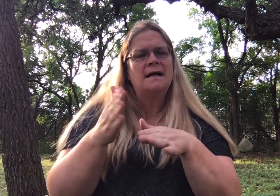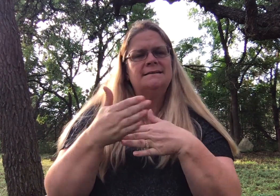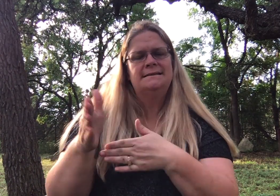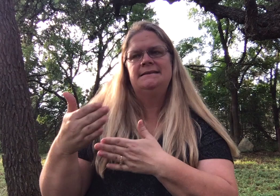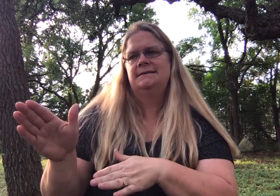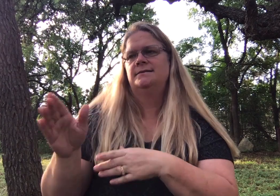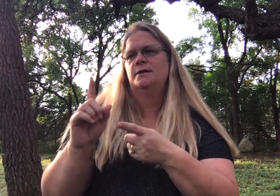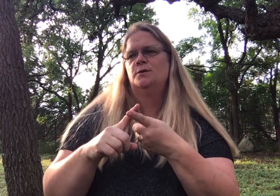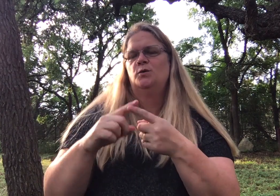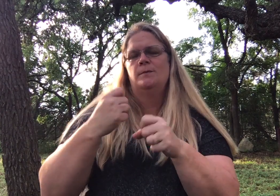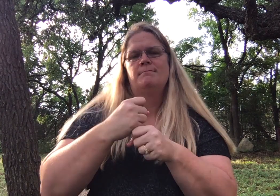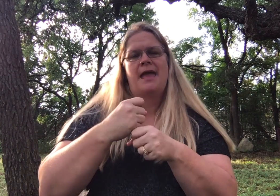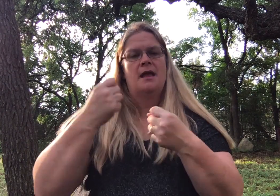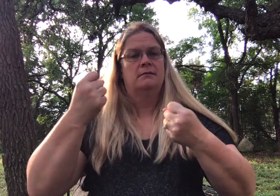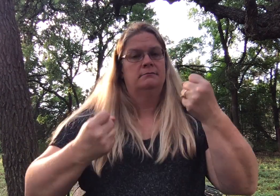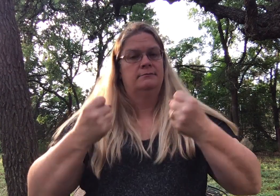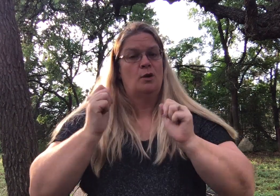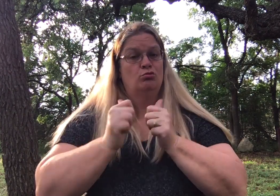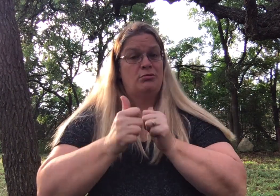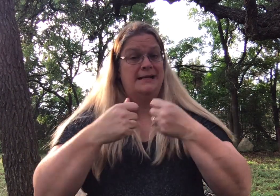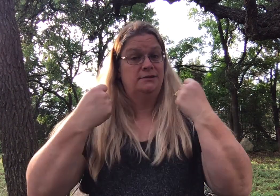Or use boxes to create race cars.